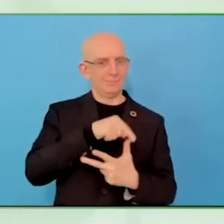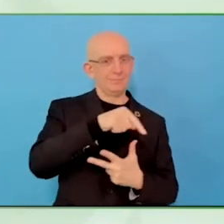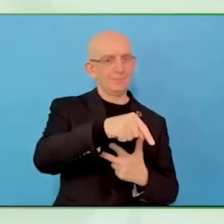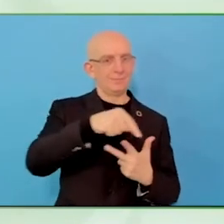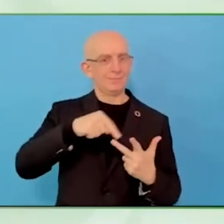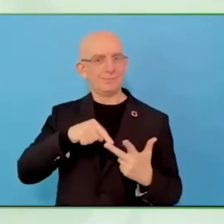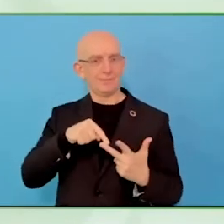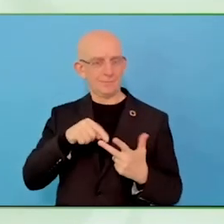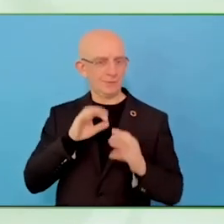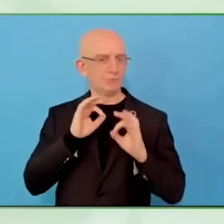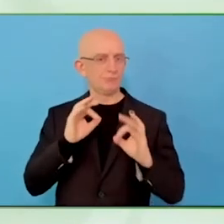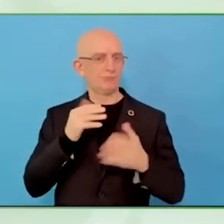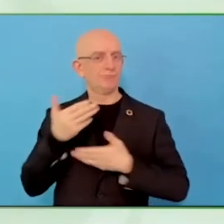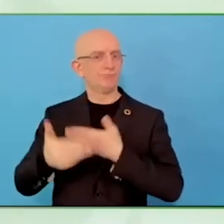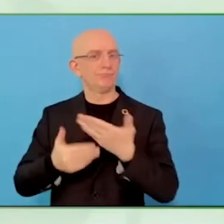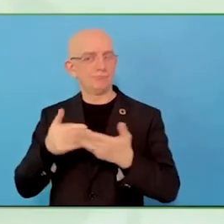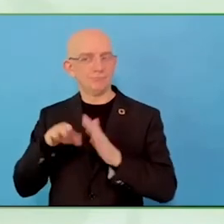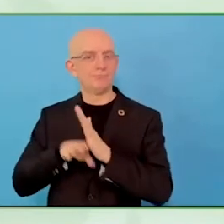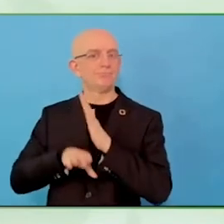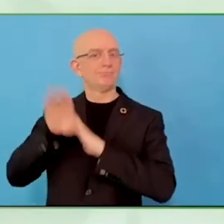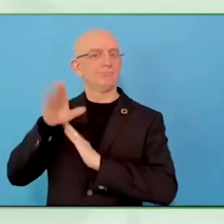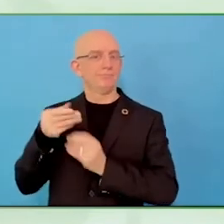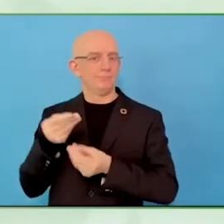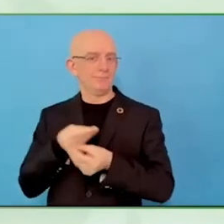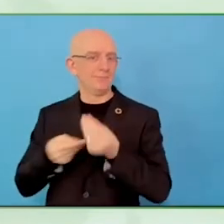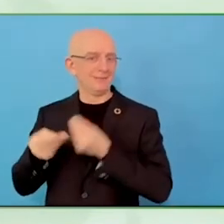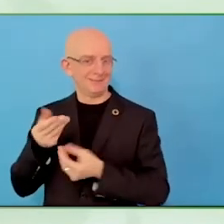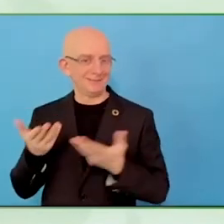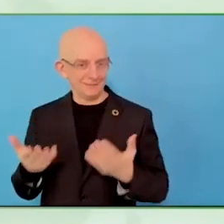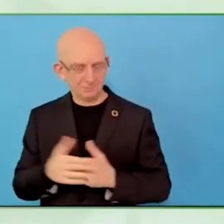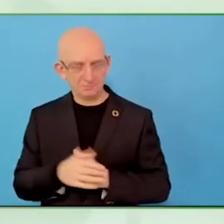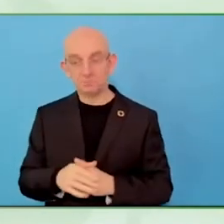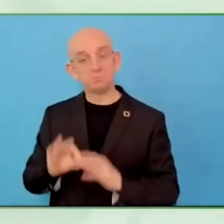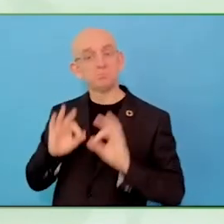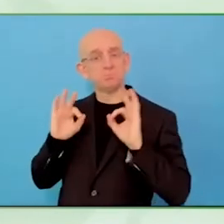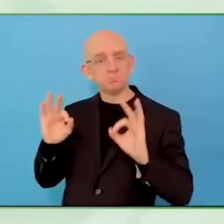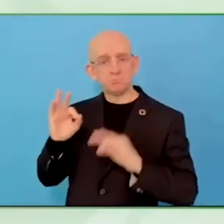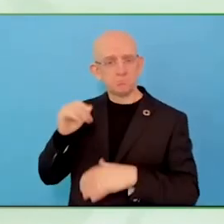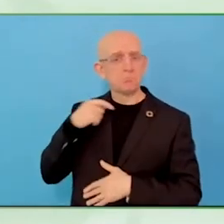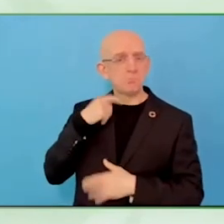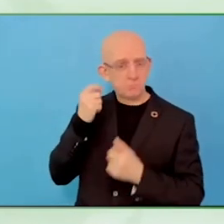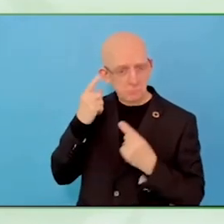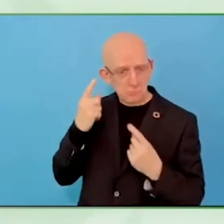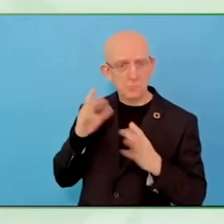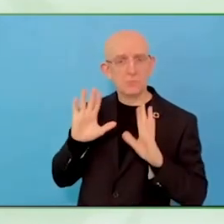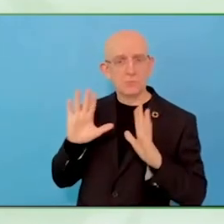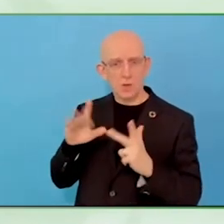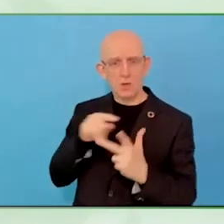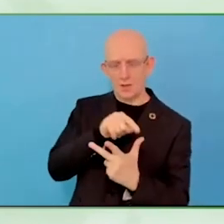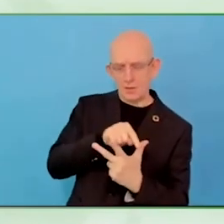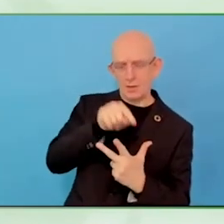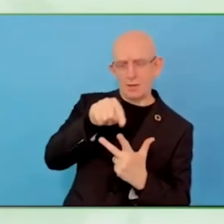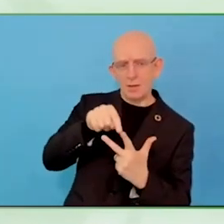other and benefit from each other. I am curious if you work with any other sectors or work with